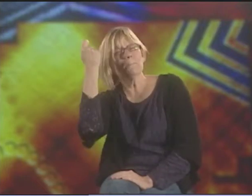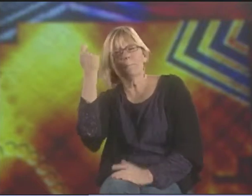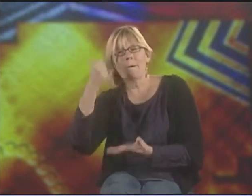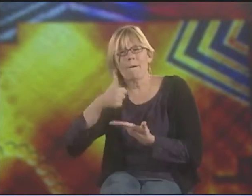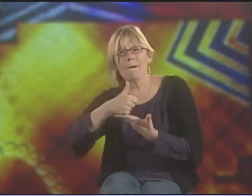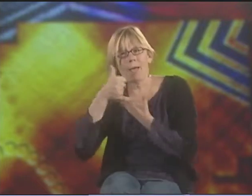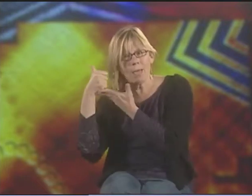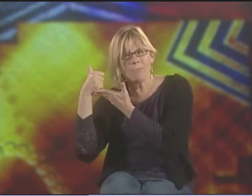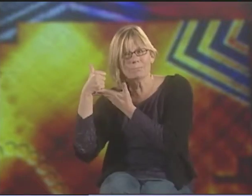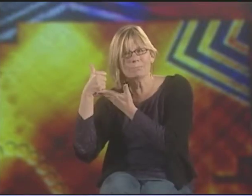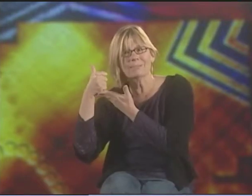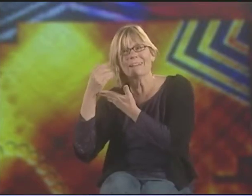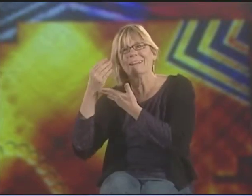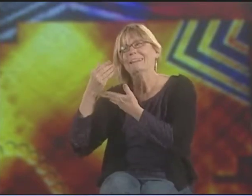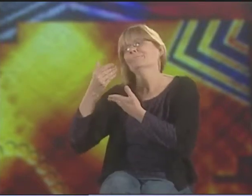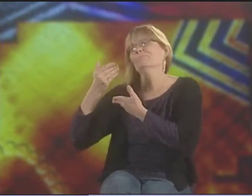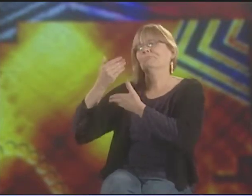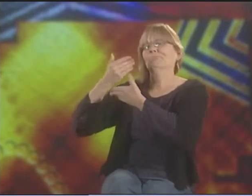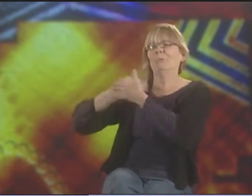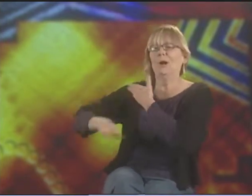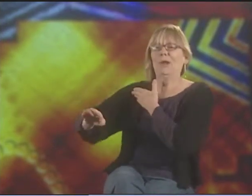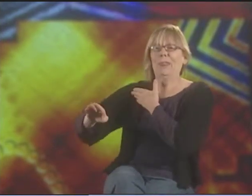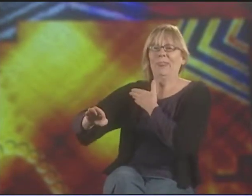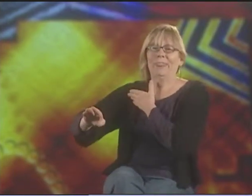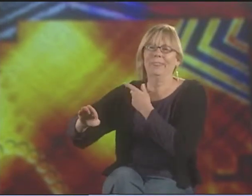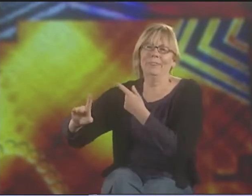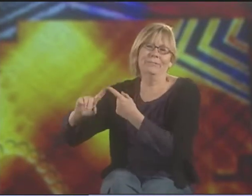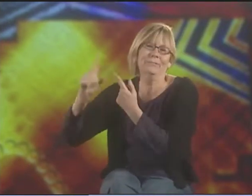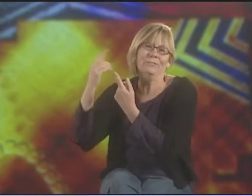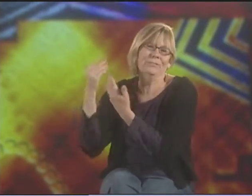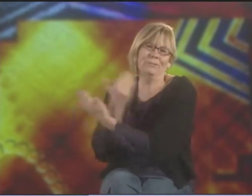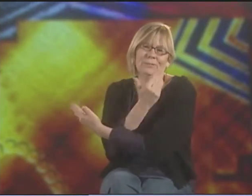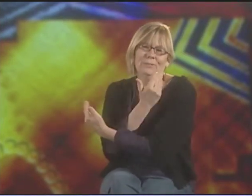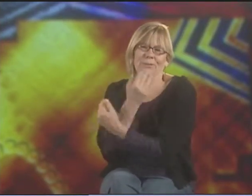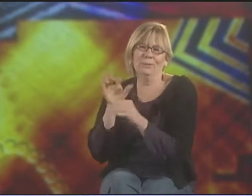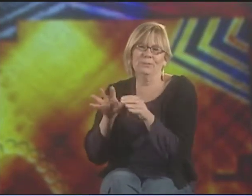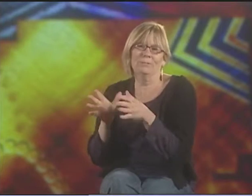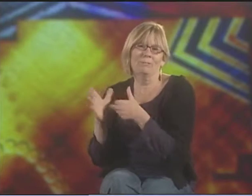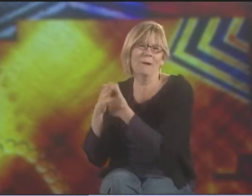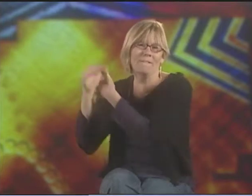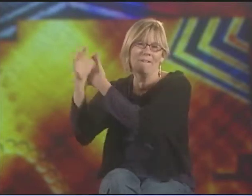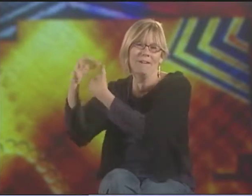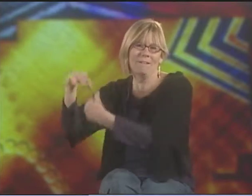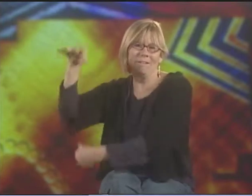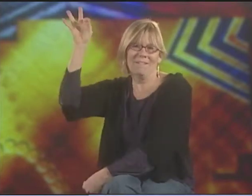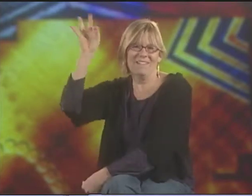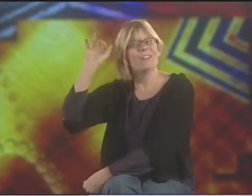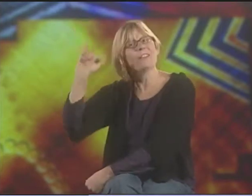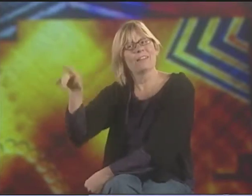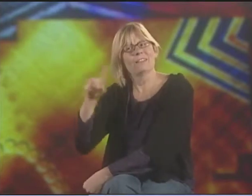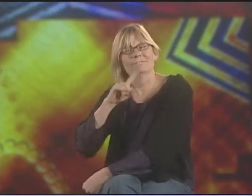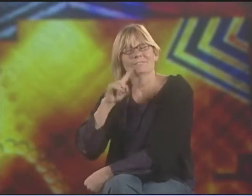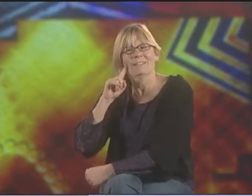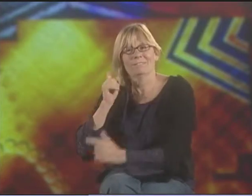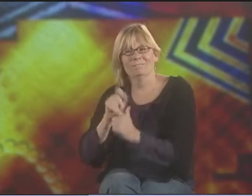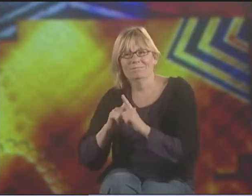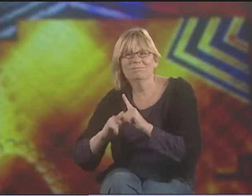OF LOOKING AT MYSELF, THE SELF DISCOVERY. I NEED THAT HELP. AND THEN UNDERGO A BIRTH AND BECOME A BUTTERFLY